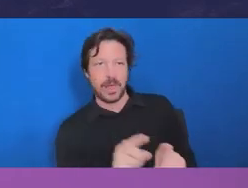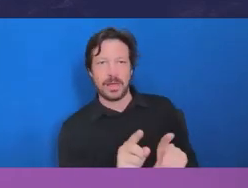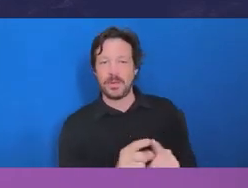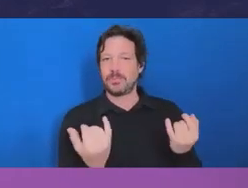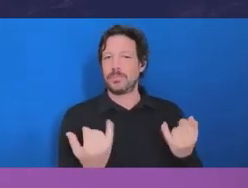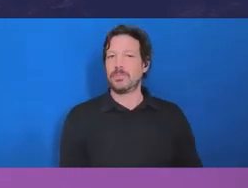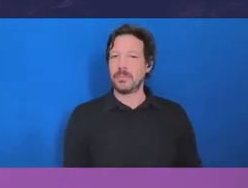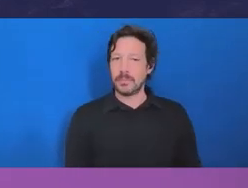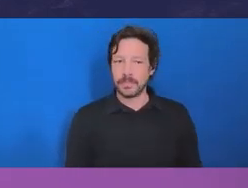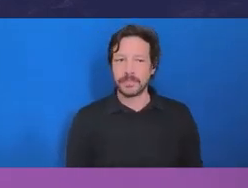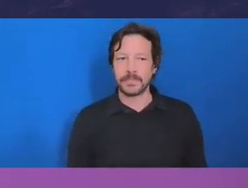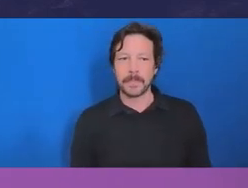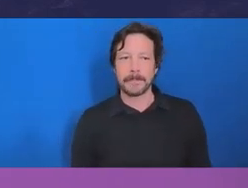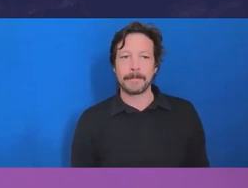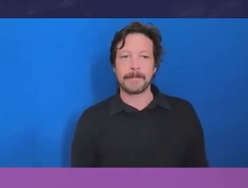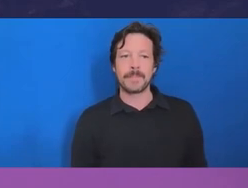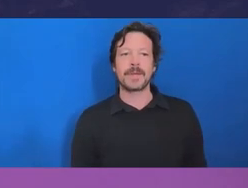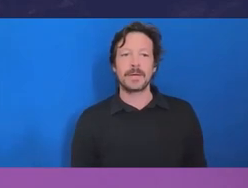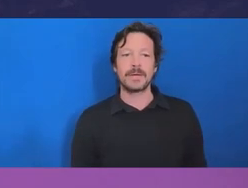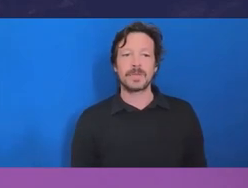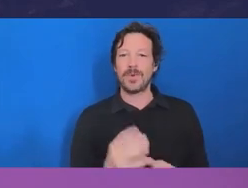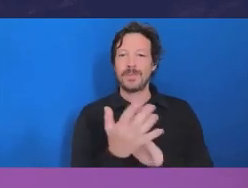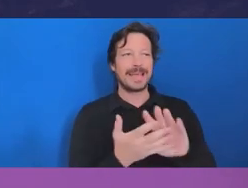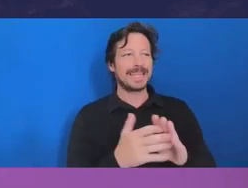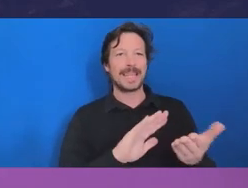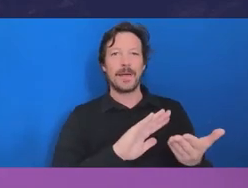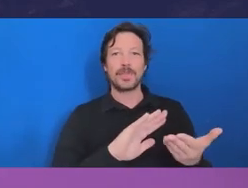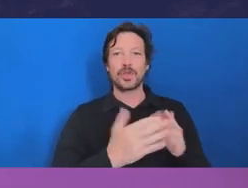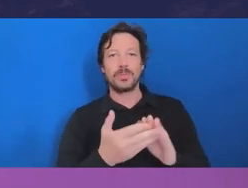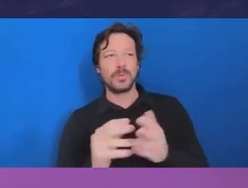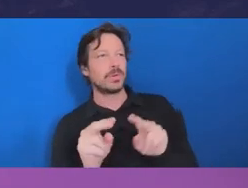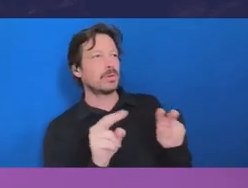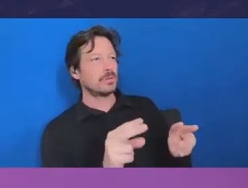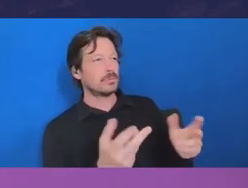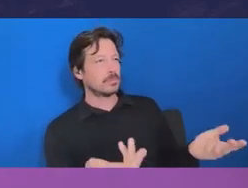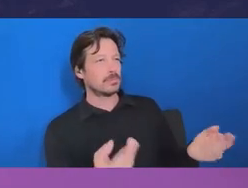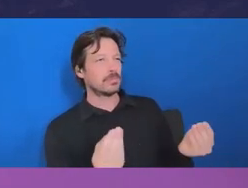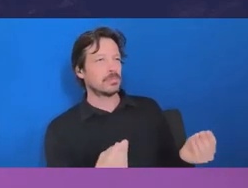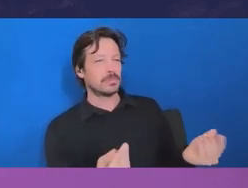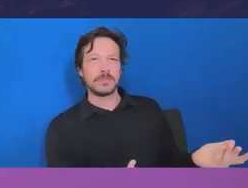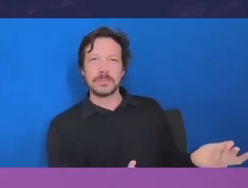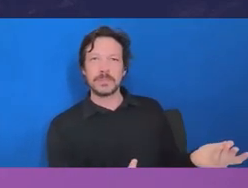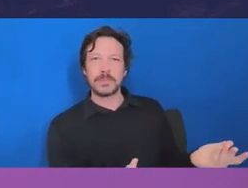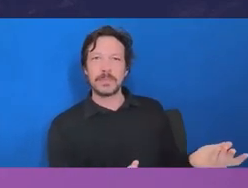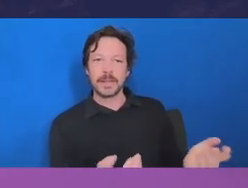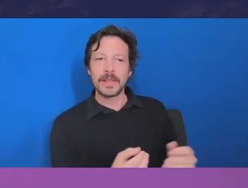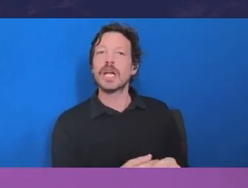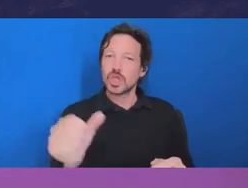but it creates an impression that if it had been managed in the first place, would not have resulted in an investigation by the ombudsman.